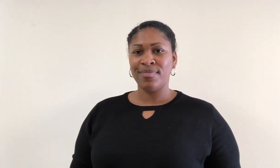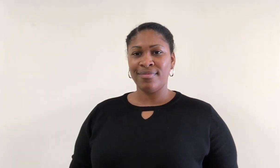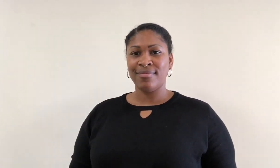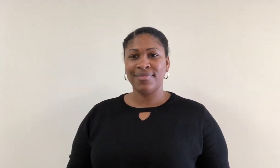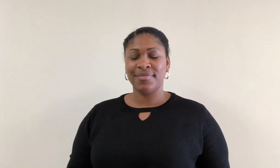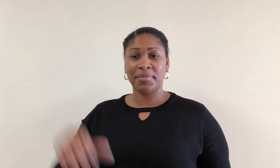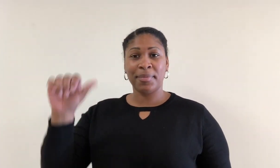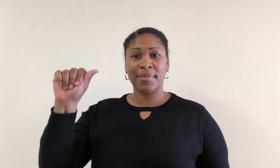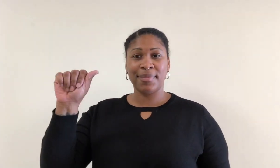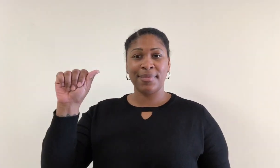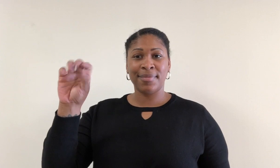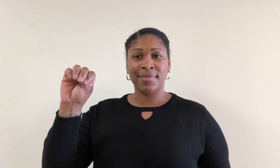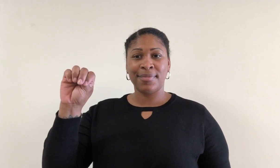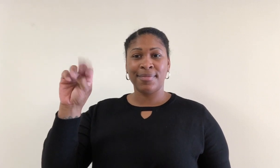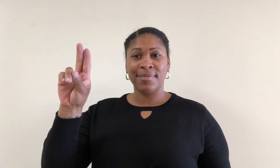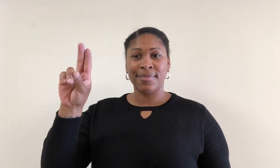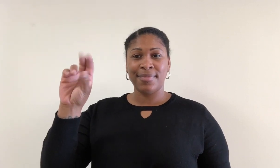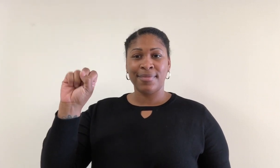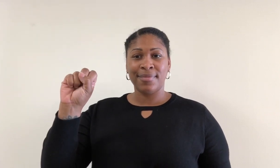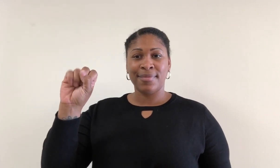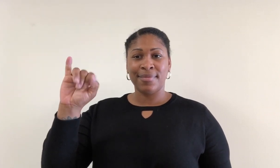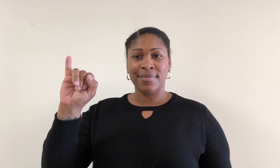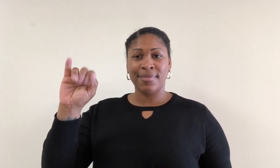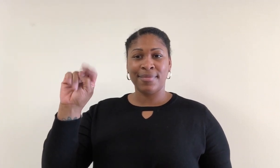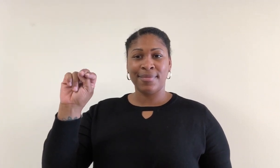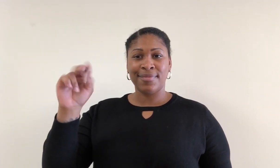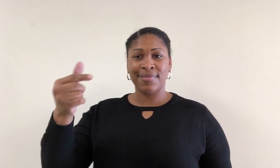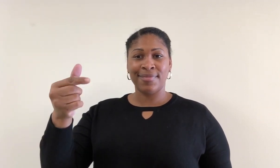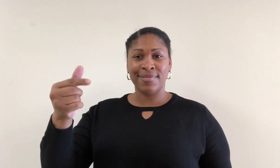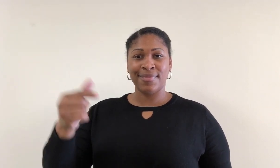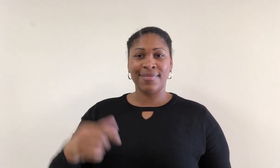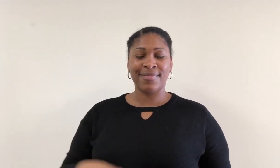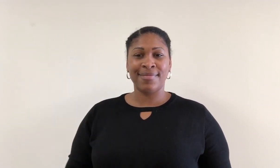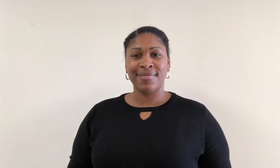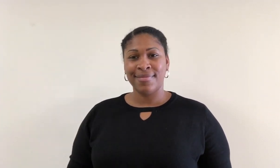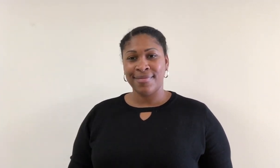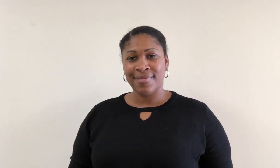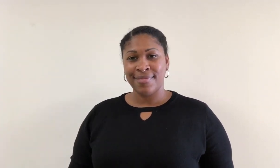Amusing